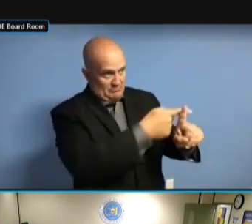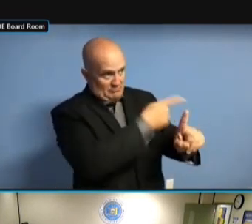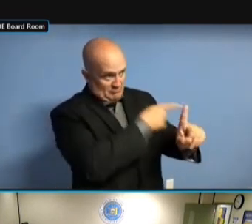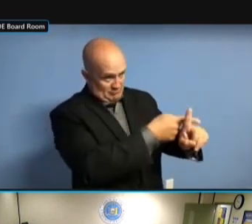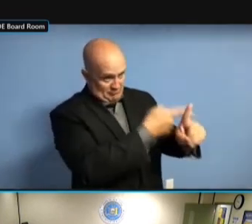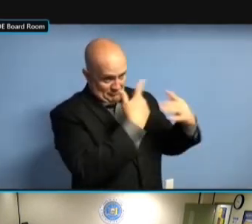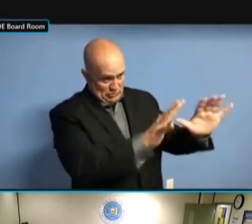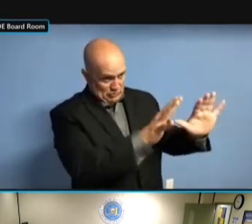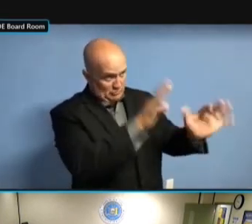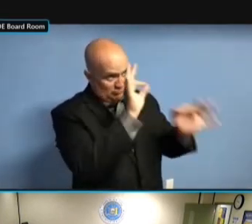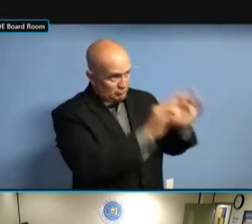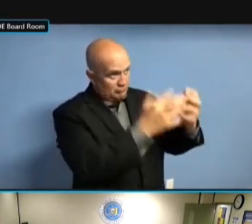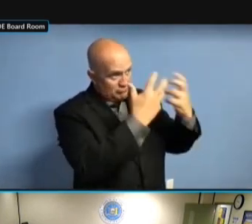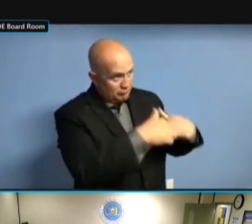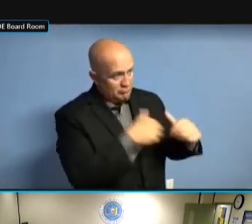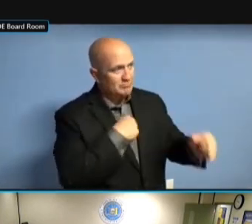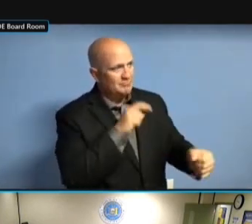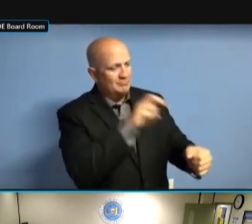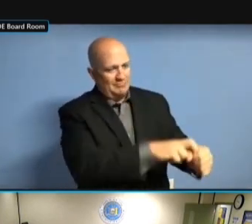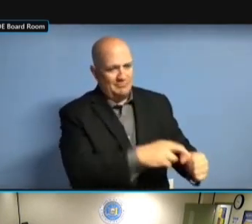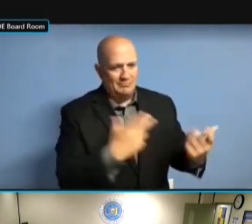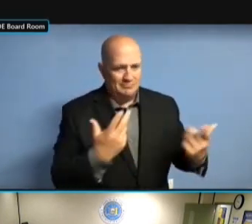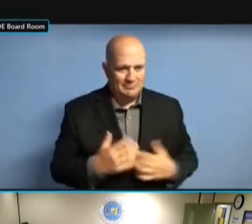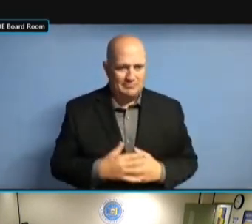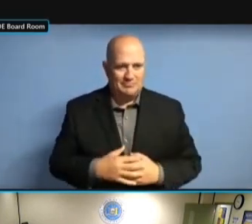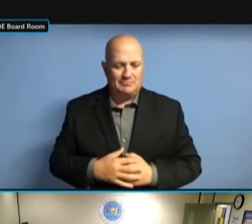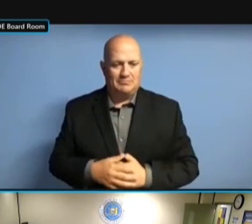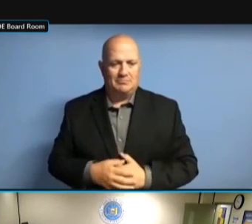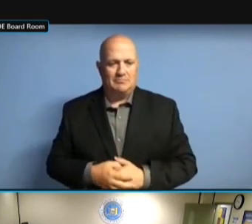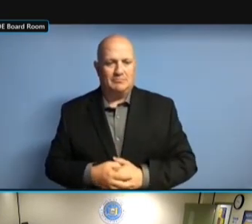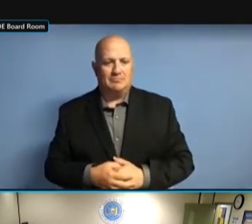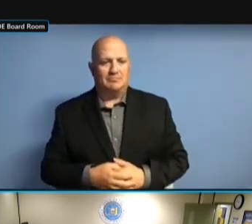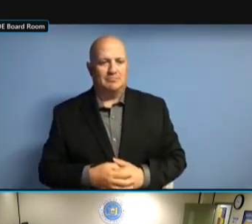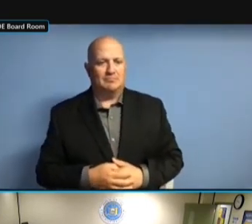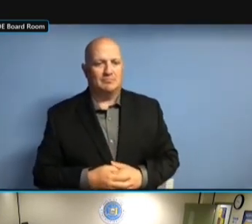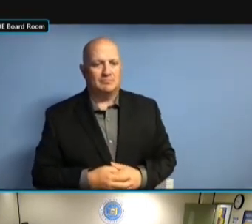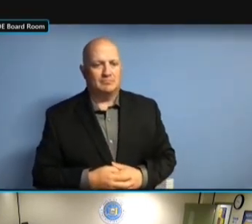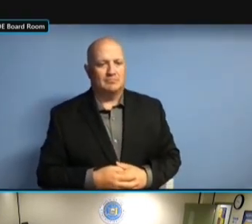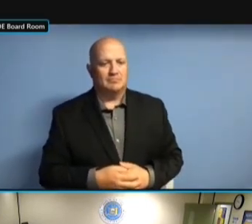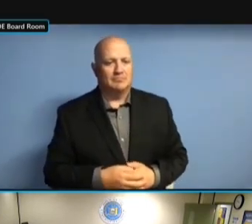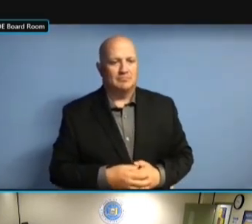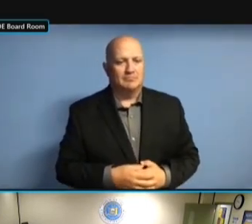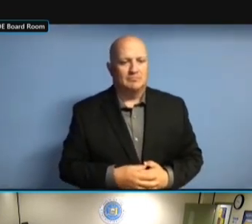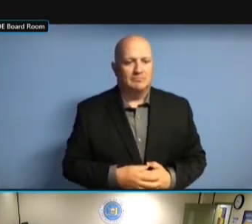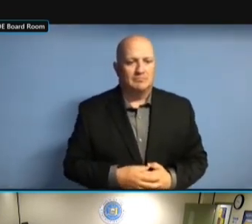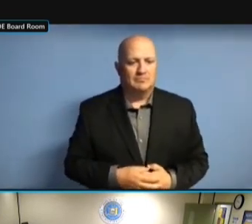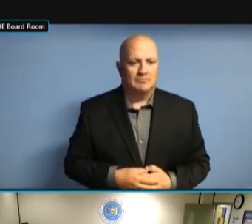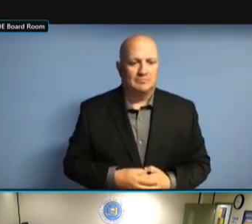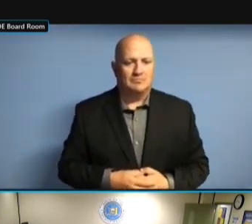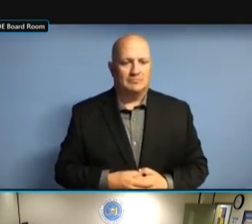THIS AGAIN, WE'RE GLAD YOU'RE DOING THAT, THIS AGAIN, WE'RE GLAD YOU'RE DOING THAT, IT'S THIS AGAIN, WE'RE GLAD YOU'RE DOING THAT, IT'S AN THIS AGAIN, WE'RE GLAD YOU'RE DOING THAT, IT'S AN IMPORTANT DOING THAT, IT'S AN IMPORTANT DOING THAT, IT'S AN IMPORTANT PROCESS DOING THAT, IT'S AN IMPORTANT PROCESS THAT DOING THAT, IT'S AN IMPORTANT PROCESS THAT NEEDS DOING THAT, IT'S AN IMPORTANT PROCESS THAT NEEDS TO DOING THAT, IT'S AN IMPORTANT PROCESS THAT NEEDS TO BE DOING THAT, IT'S AN IMPORTANT PROCESS THAT NEEDS TO BE DONE PROCESS THAT NEEDS TO BE DONE PROCESS THAT NEEDS TO BE DONE HERE. HERE. HERE. AND HERE. AND I HERE. AND I THINK HERE. AND I THINK HAVING HERE. AND I THINK HAVING FAILURES HERE. AND I THINK HAVING FAILURES TO AND I THINK HAVING FAILURES TO AND I THINK HAVING FAILURES TO FILE AND I THINK HAVING FAILURES TO FILE IS AND I THINK HAVING FAILURES TO FILE IS AS AND I THINK HAVING FAILURES TO FILE IS AS BAD